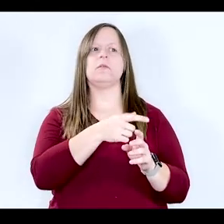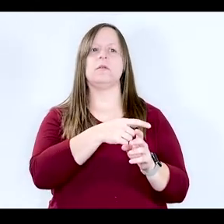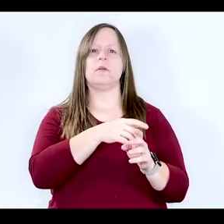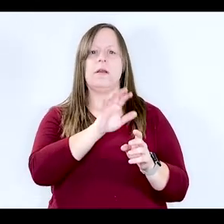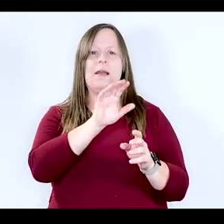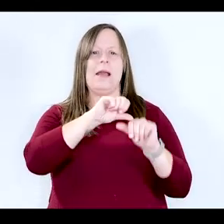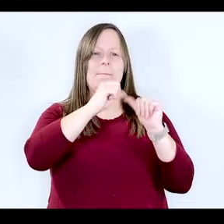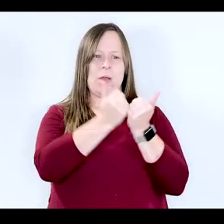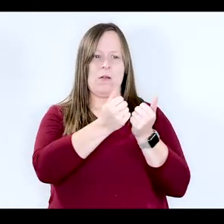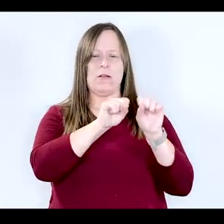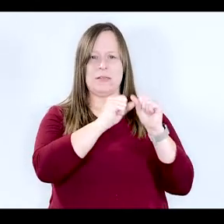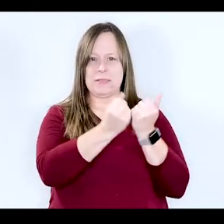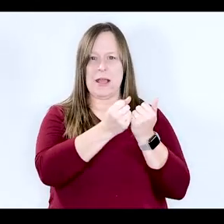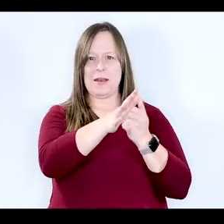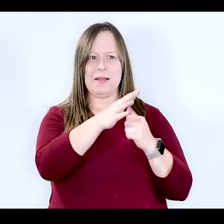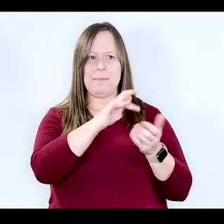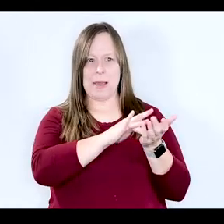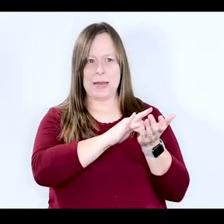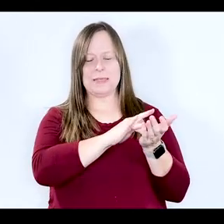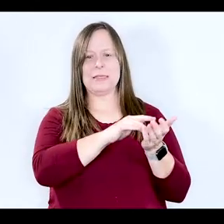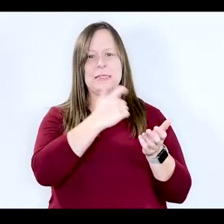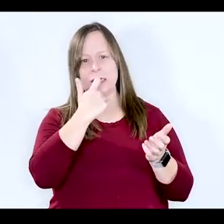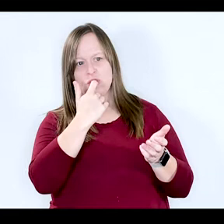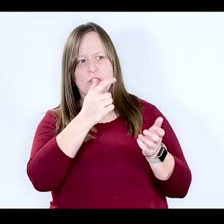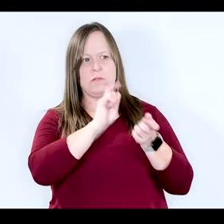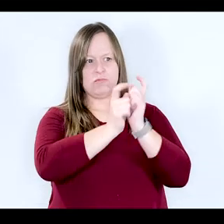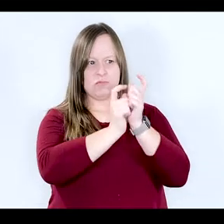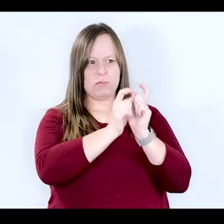the American Society of Addiction Medicine and how they've revised their